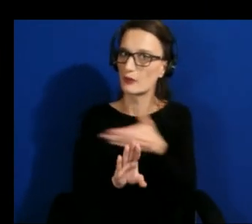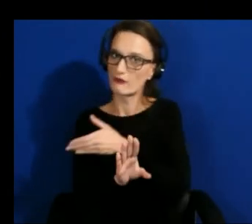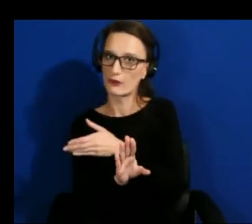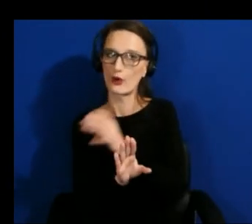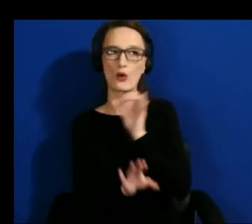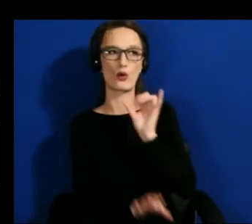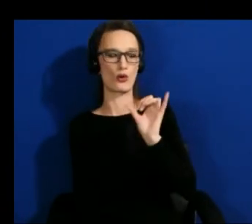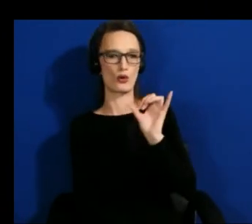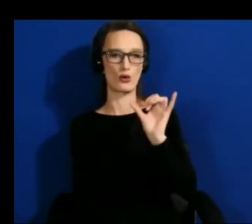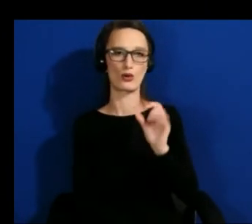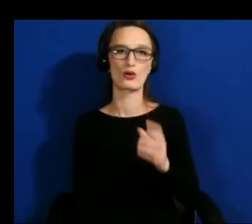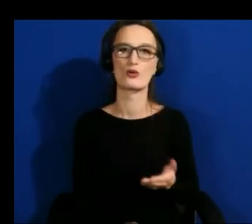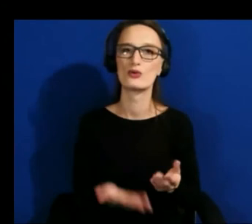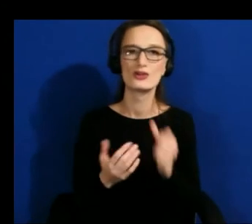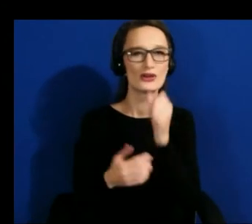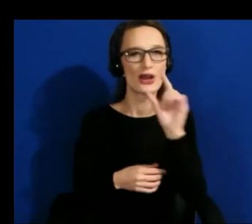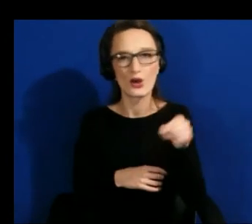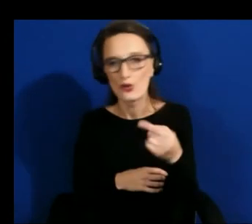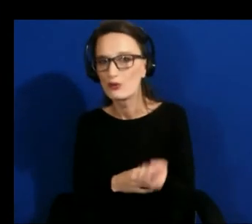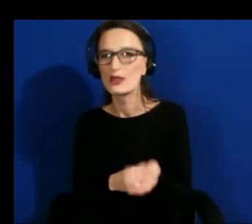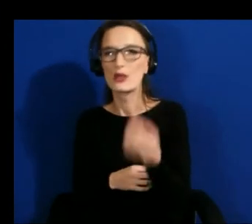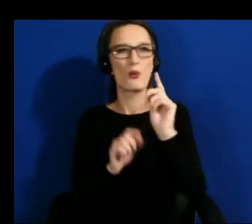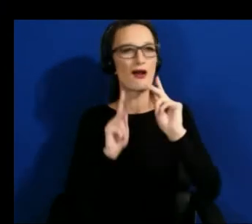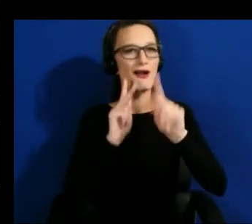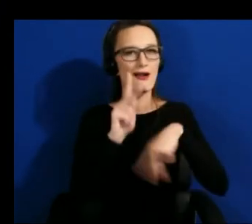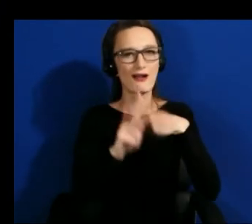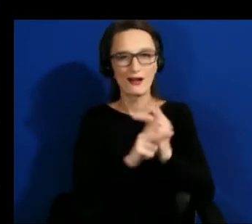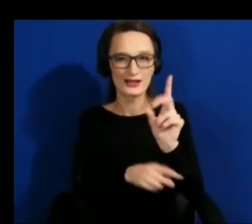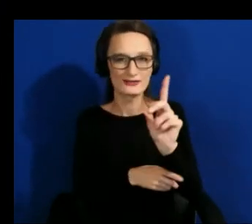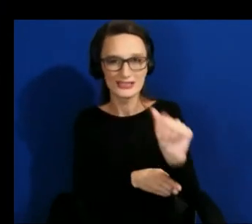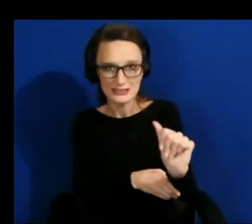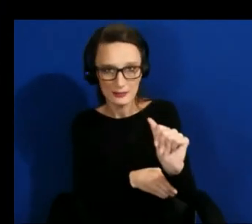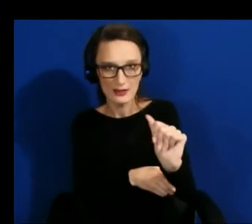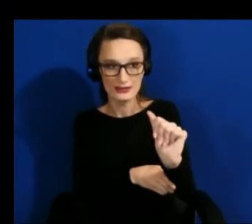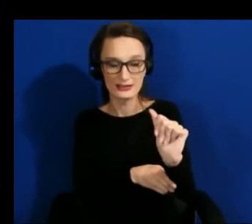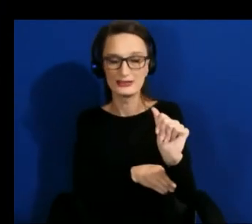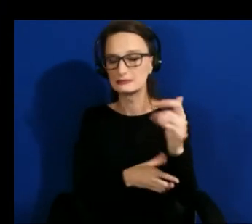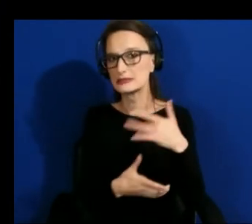class of disability although that's how i often do my work but we have to think of comorbidities that